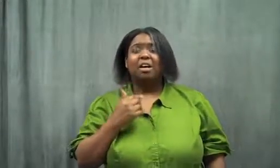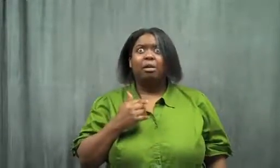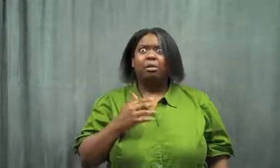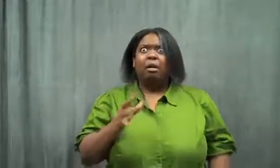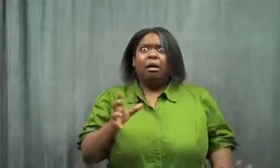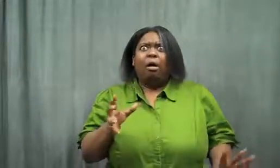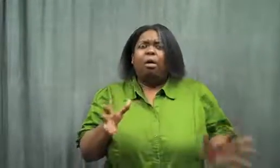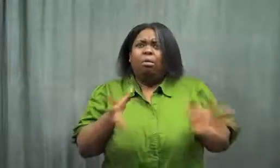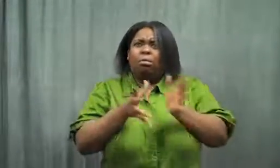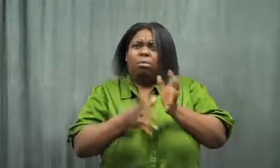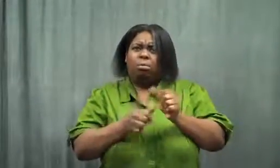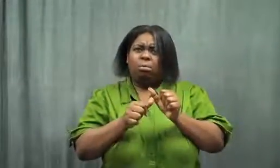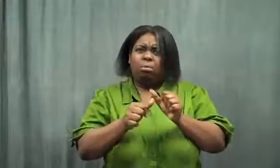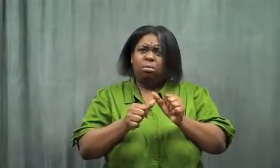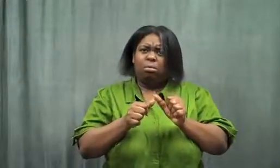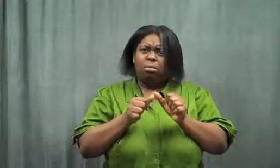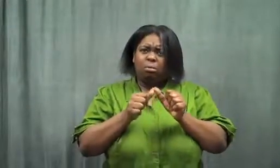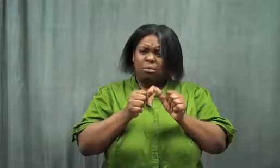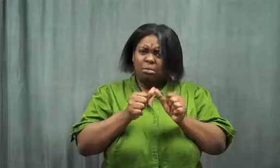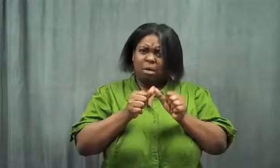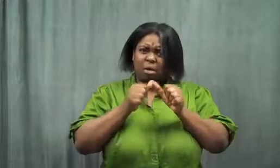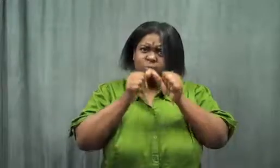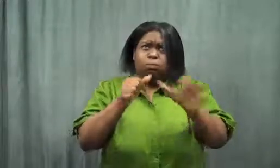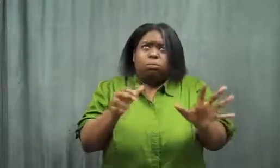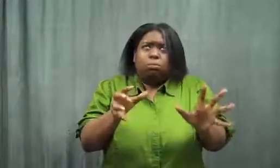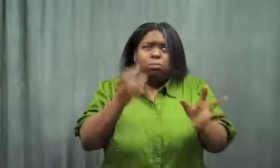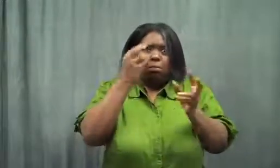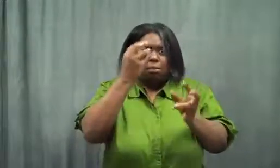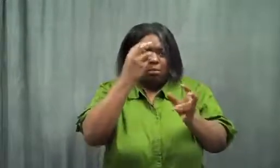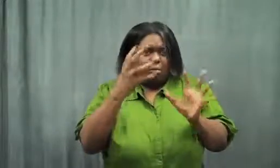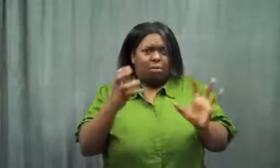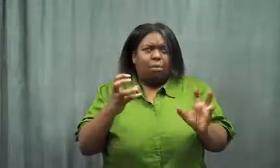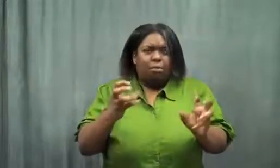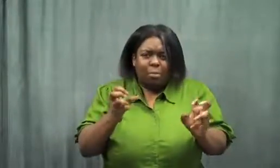Oh no! More! It kept going.